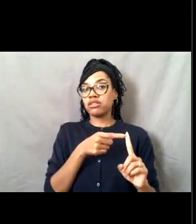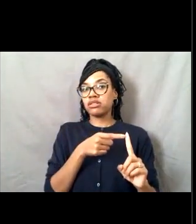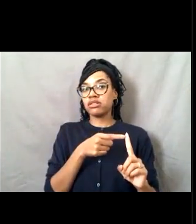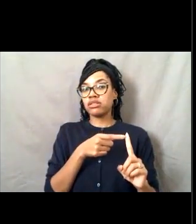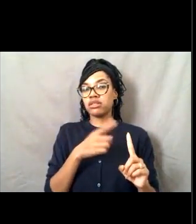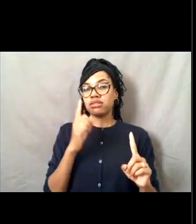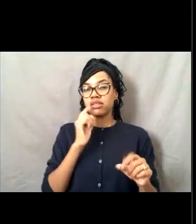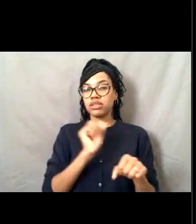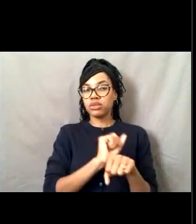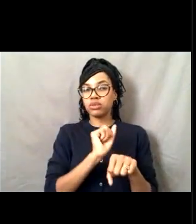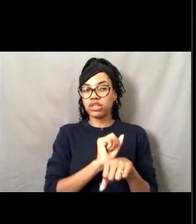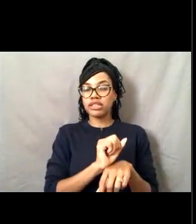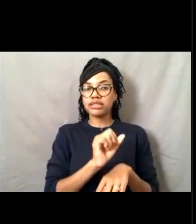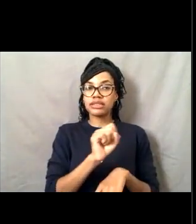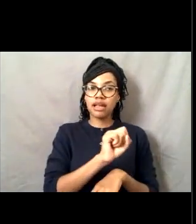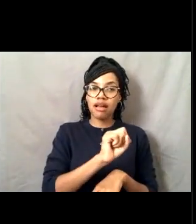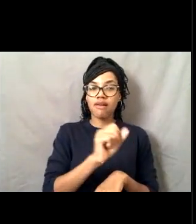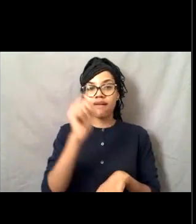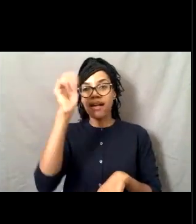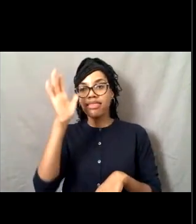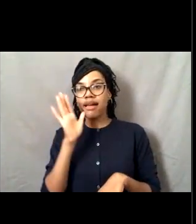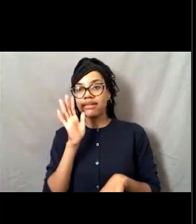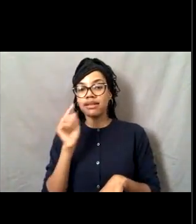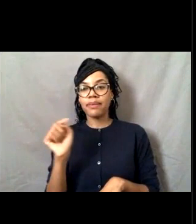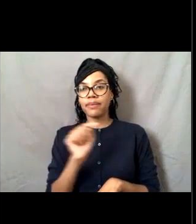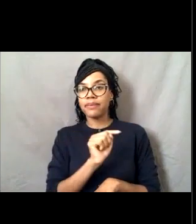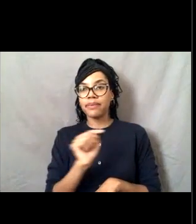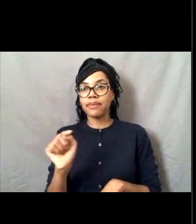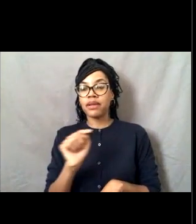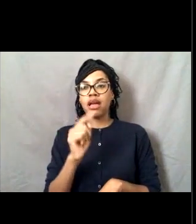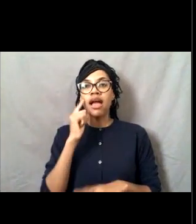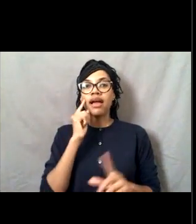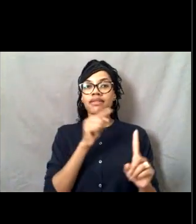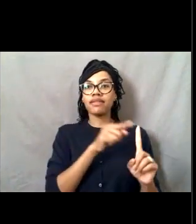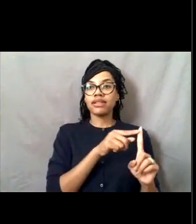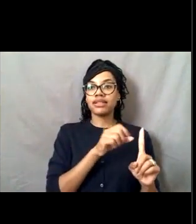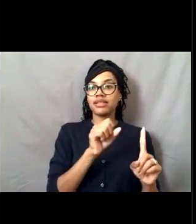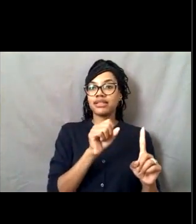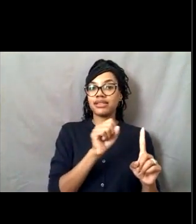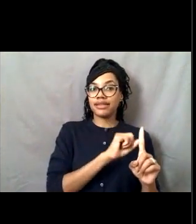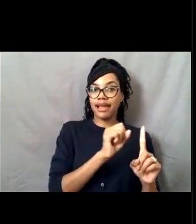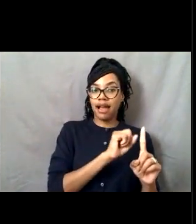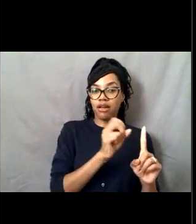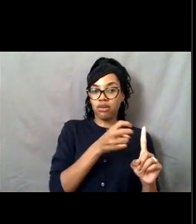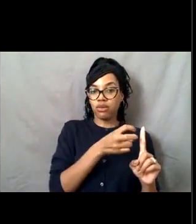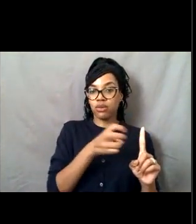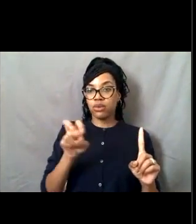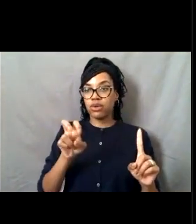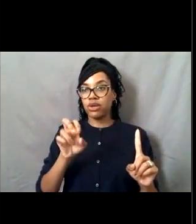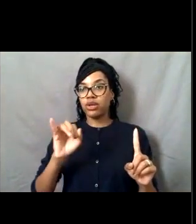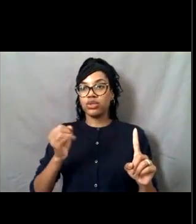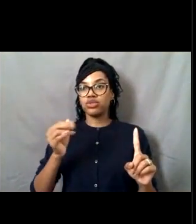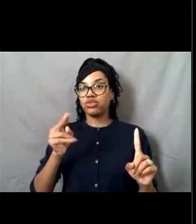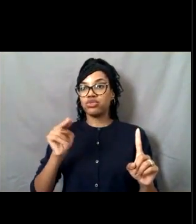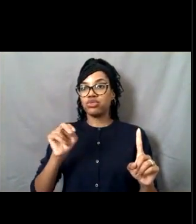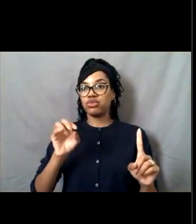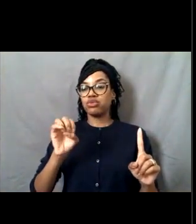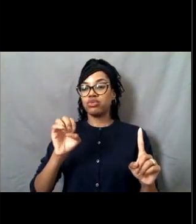and I believe he was going from Seattle to Juneau and back. [Lisa] And then some people were asking,